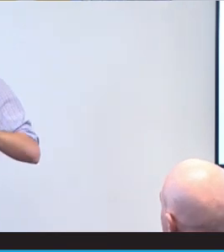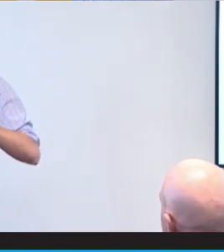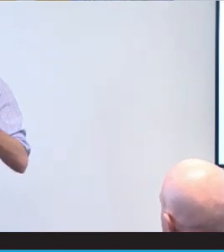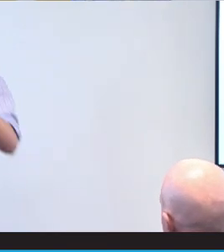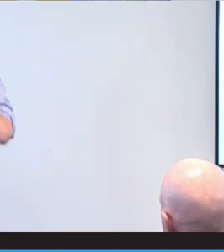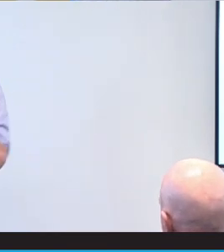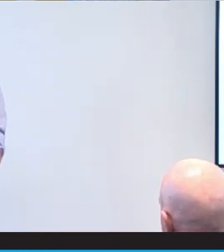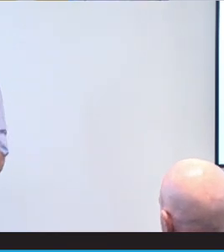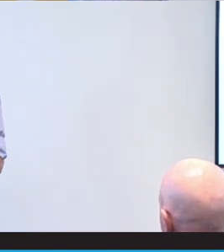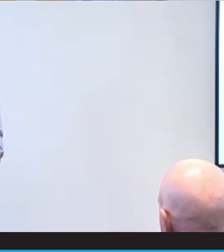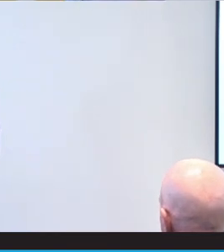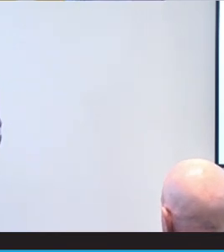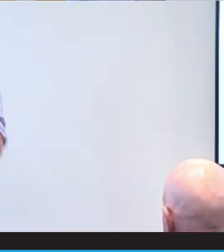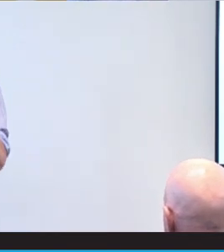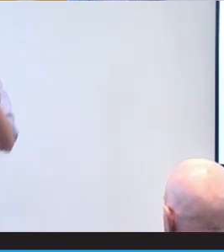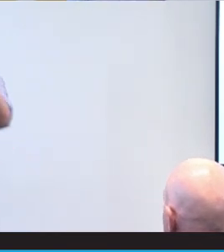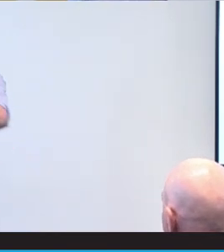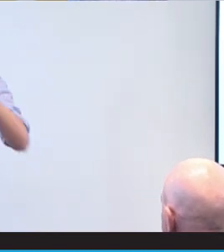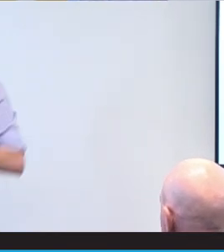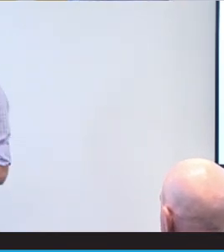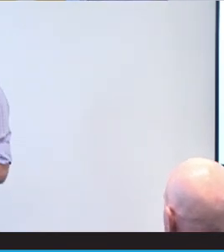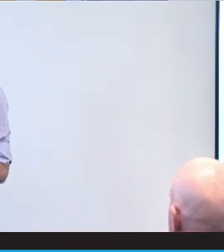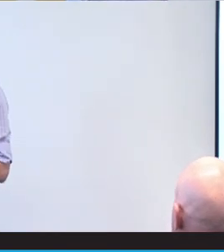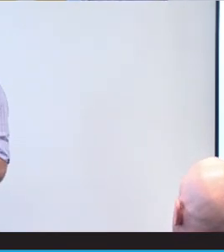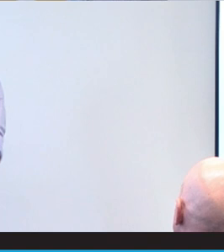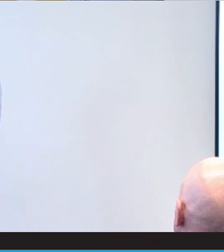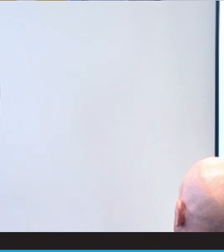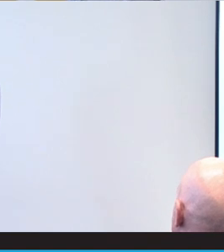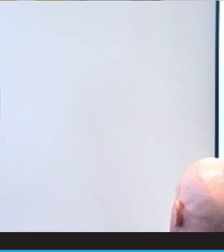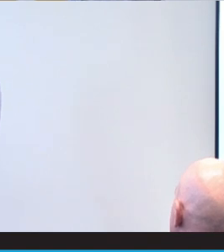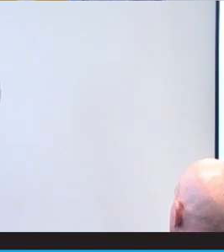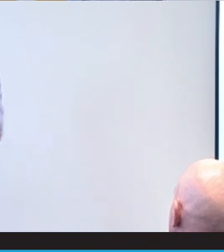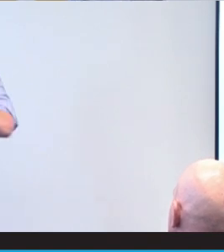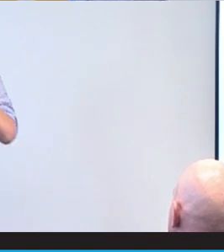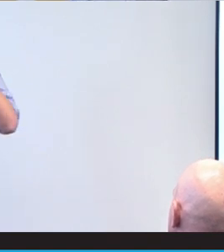owners of the land upon which we're meeting today and also wherever you're meeting online,